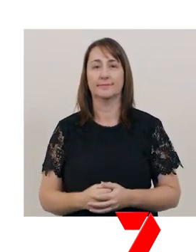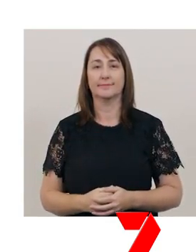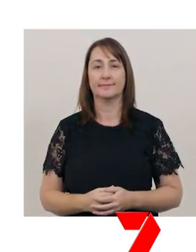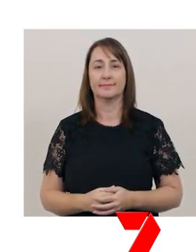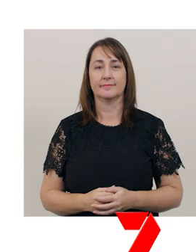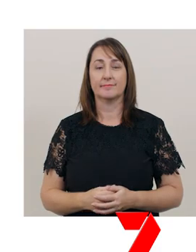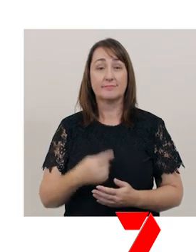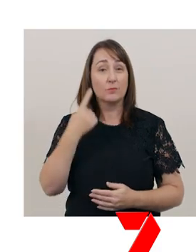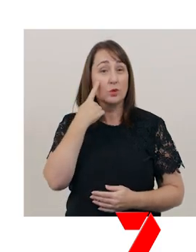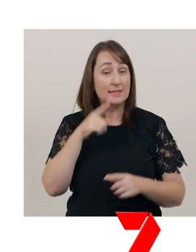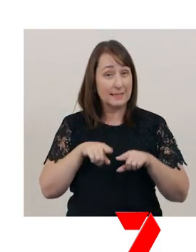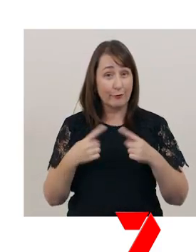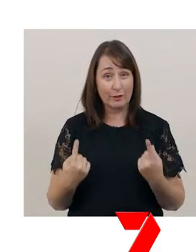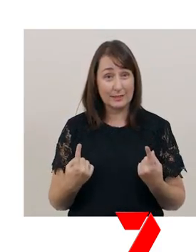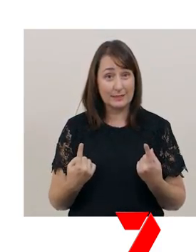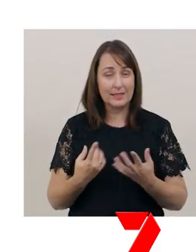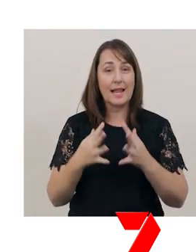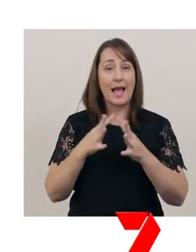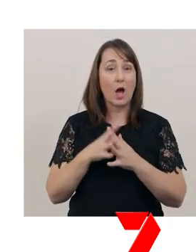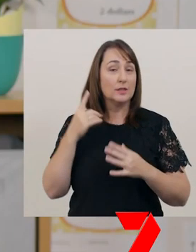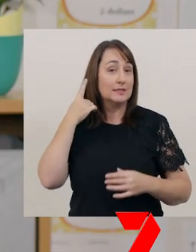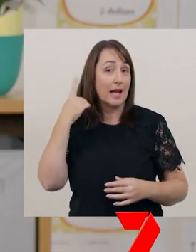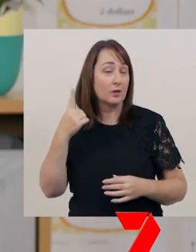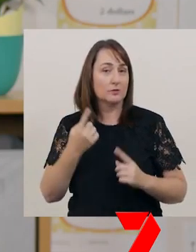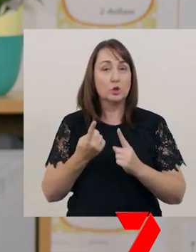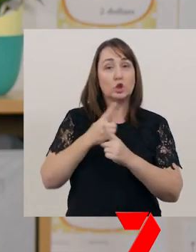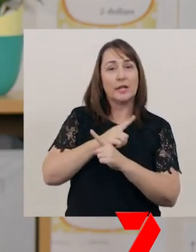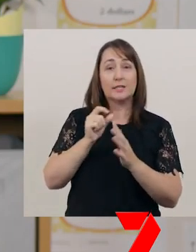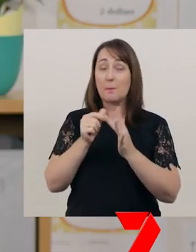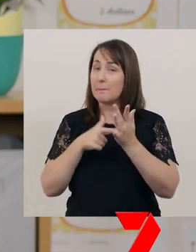Did you notice a difference in the way you sounded when you changed pitch?